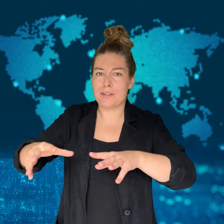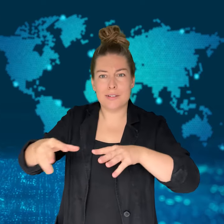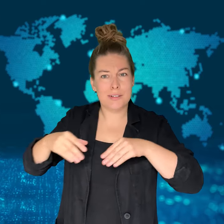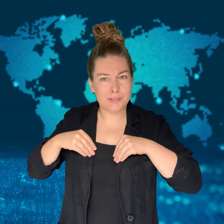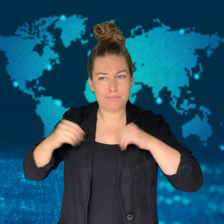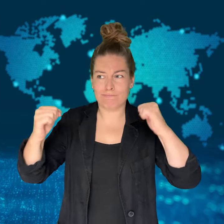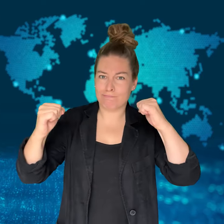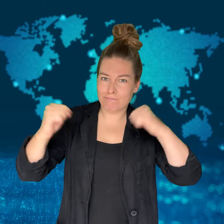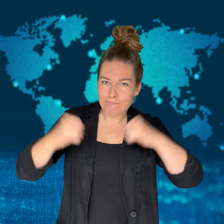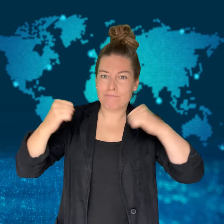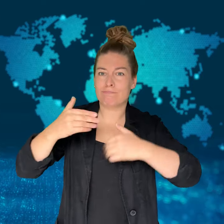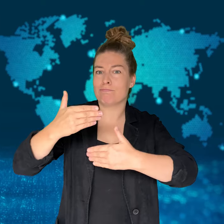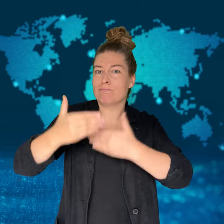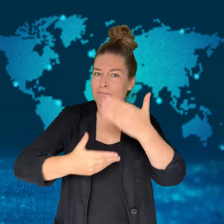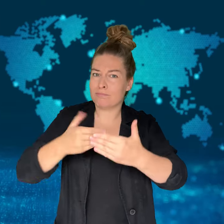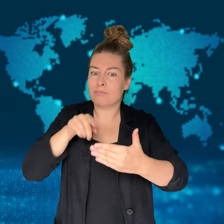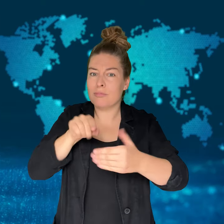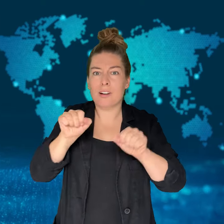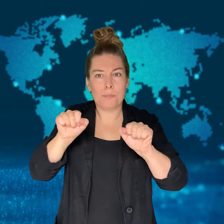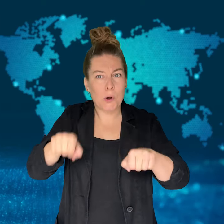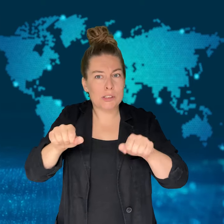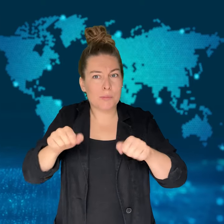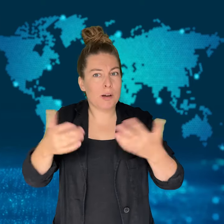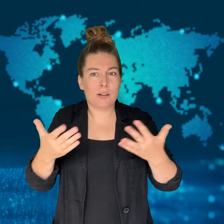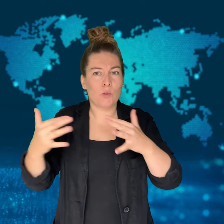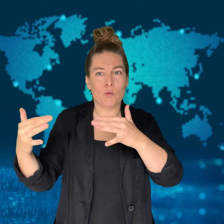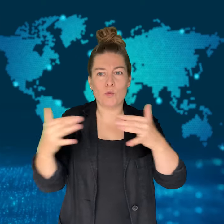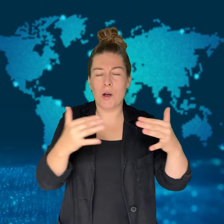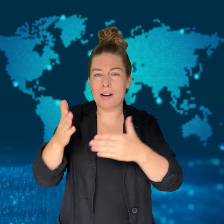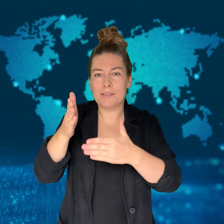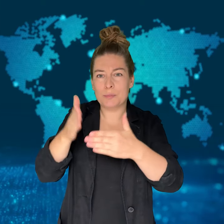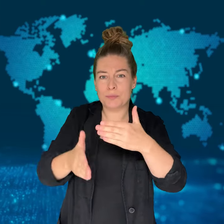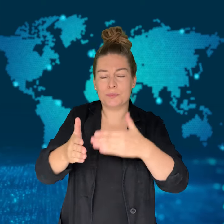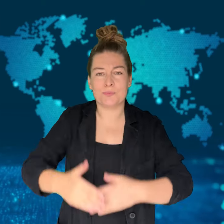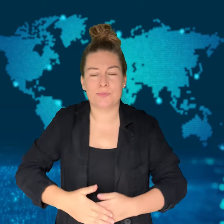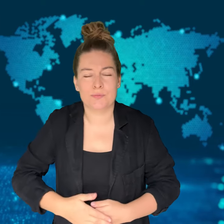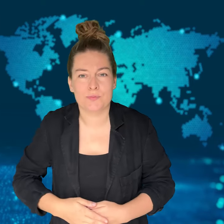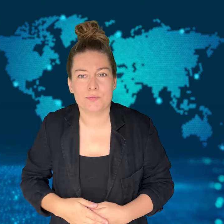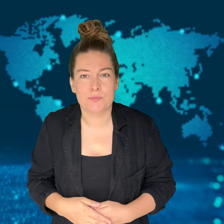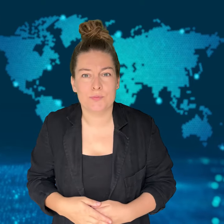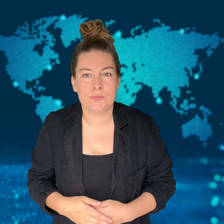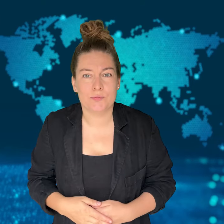Israeli negotiators.